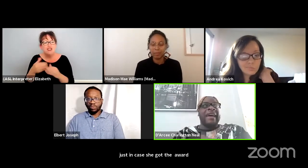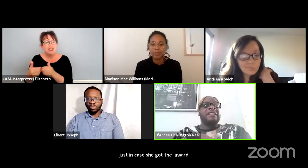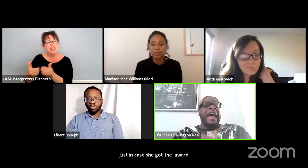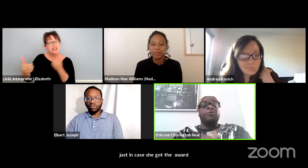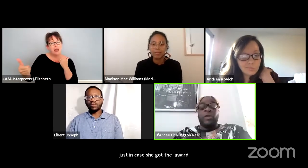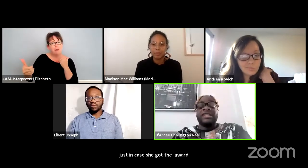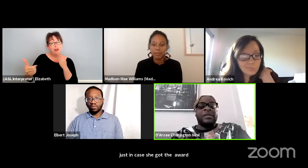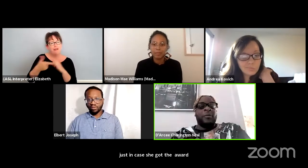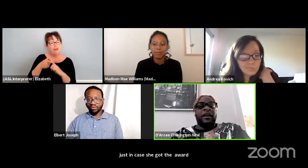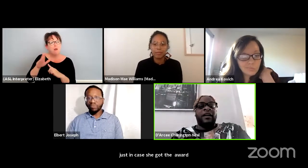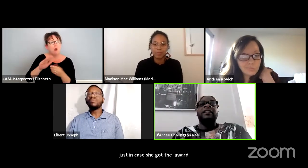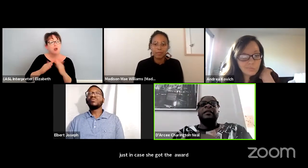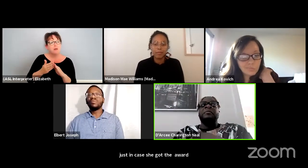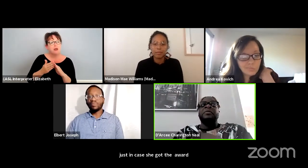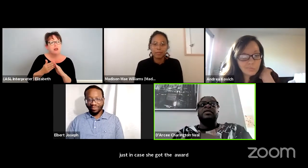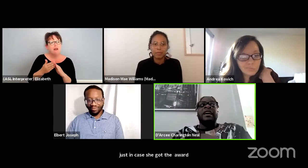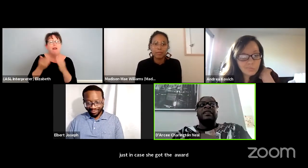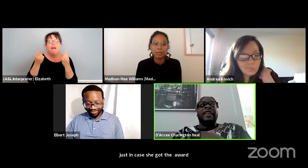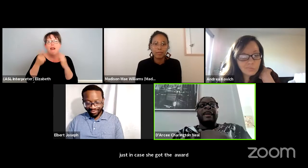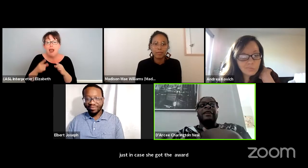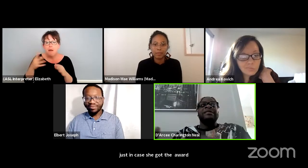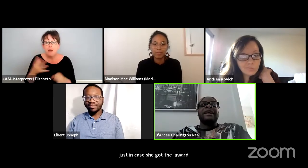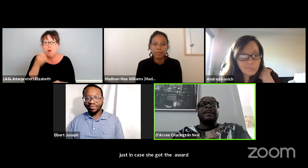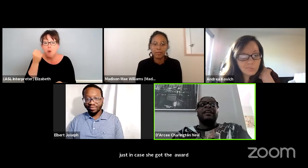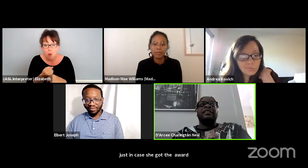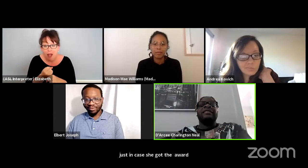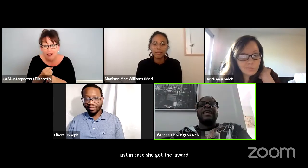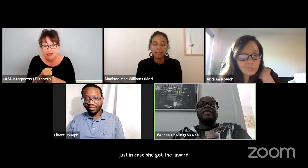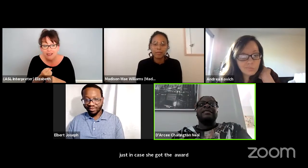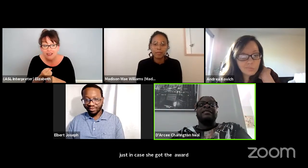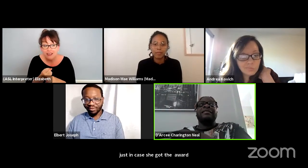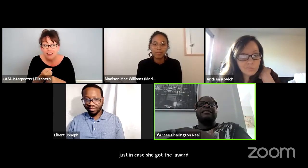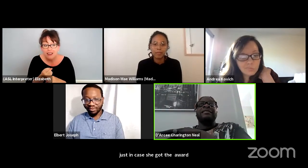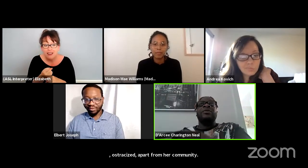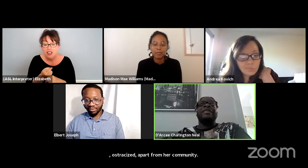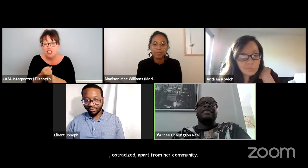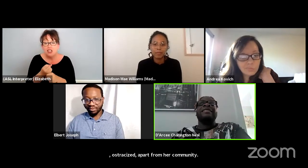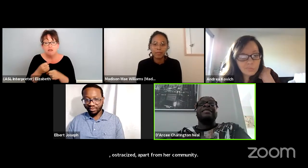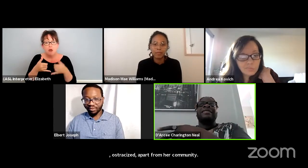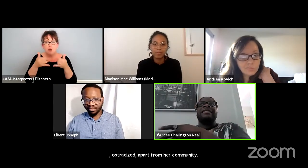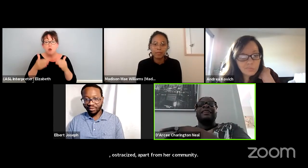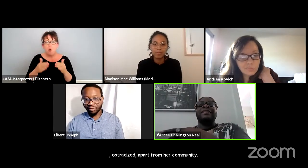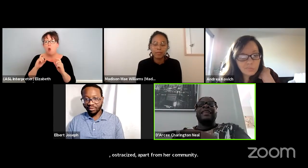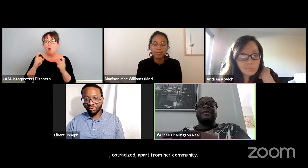And when she won, they like, it was like, they didn't you would think that the